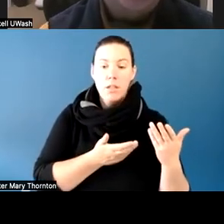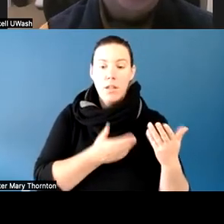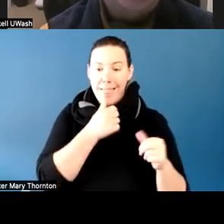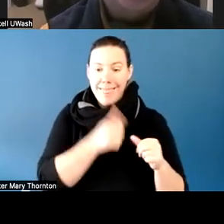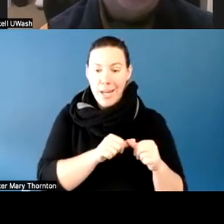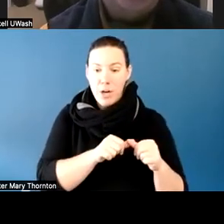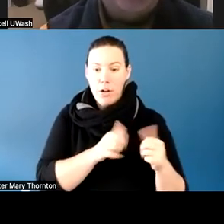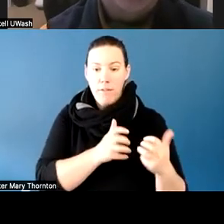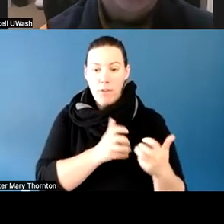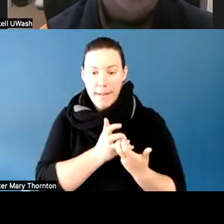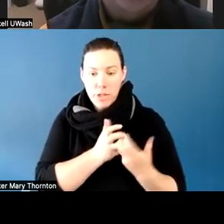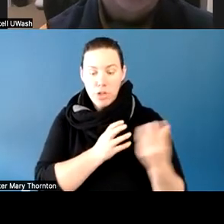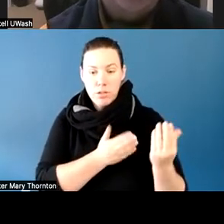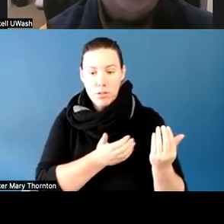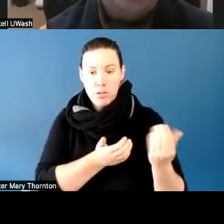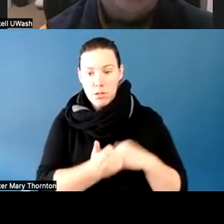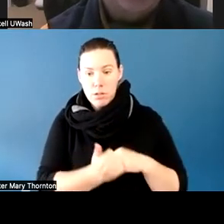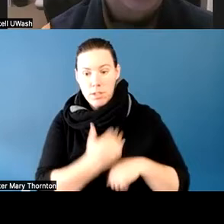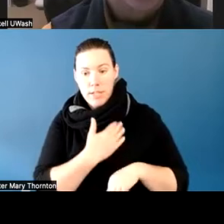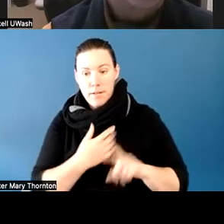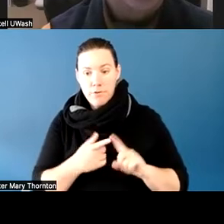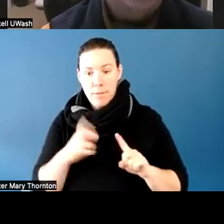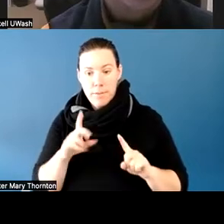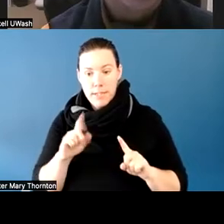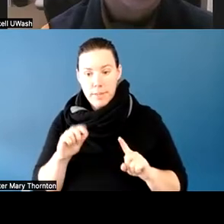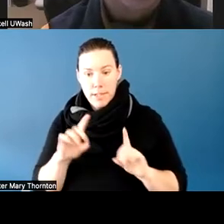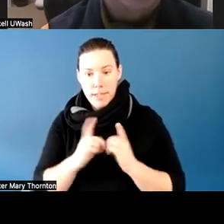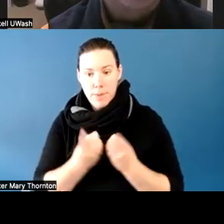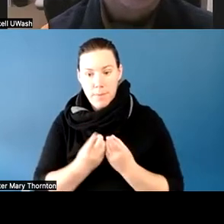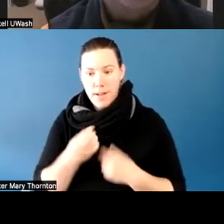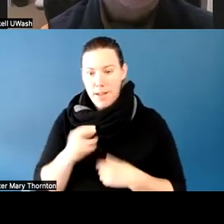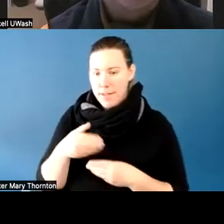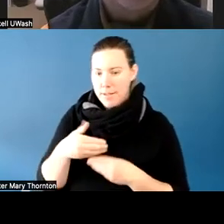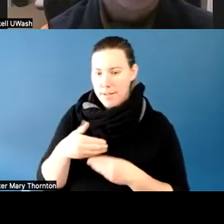And maybe the next quarter, you didn't get that same accommodation. You're like, hey, what's going on here?